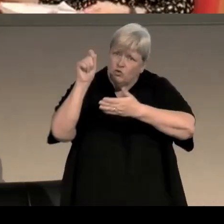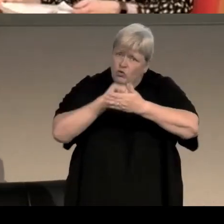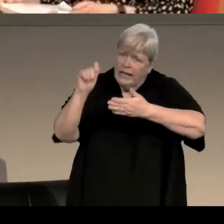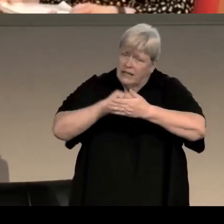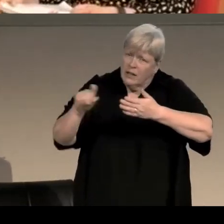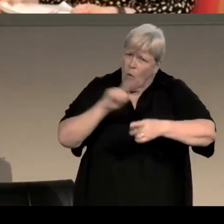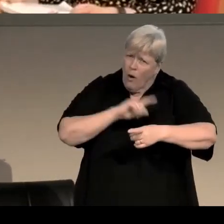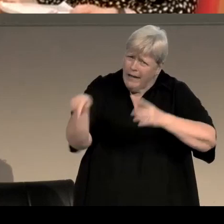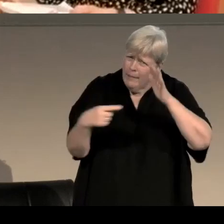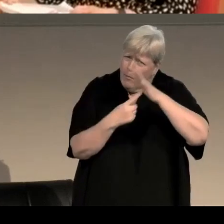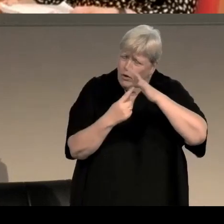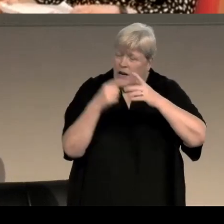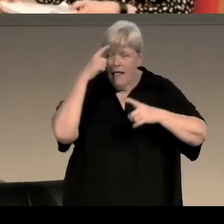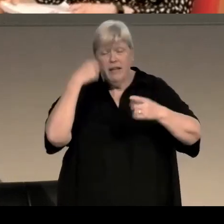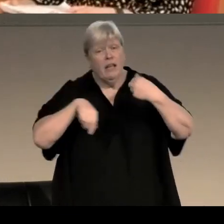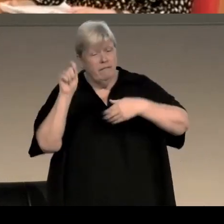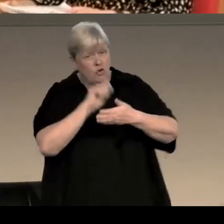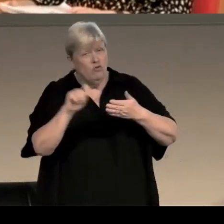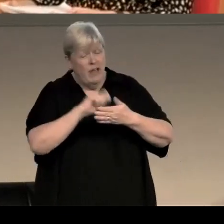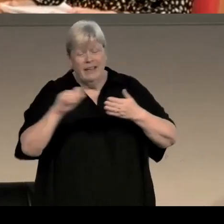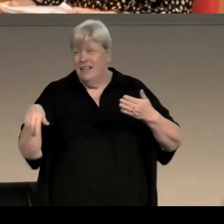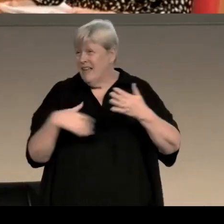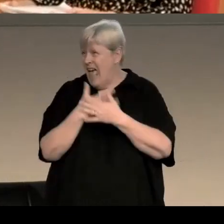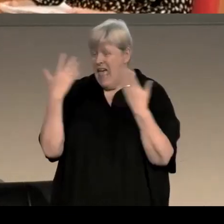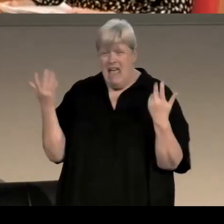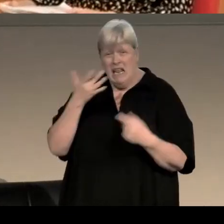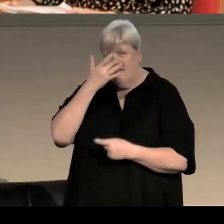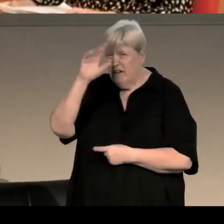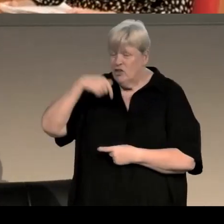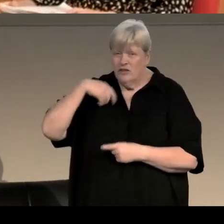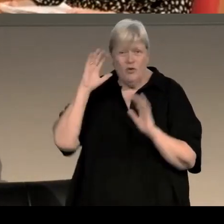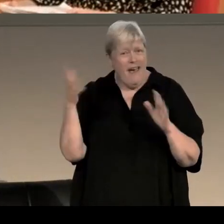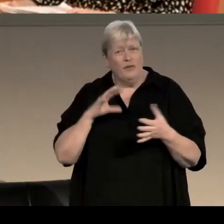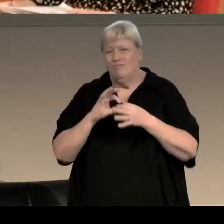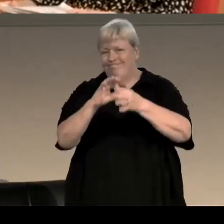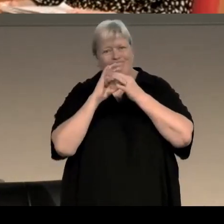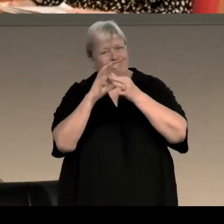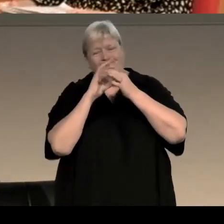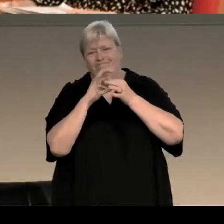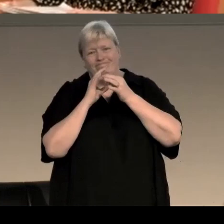Well I think if you're writing contemporary fiction of any kind, you can't fail to engage with the world around you,